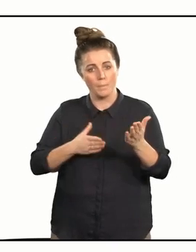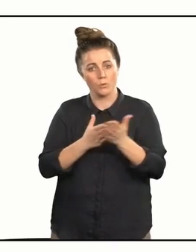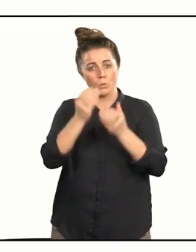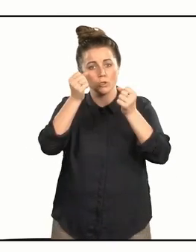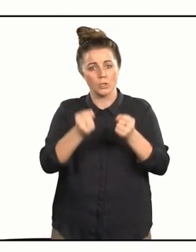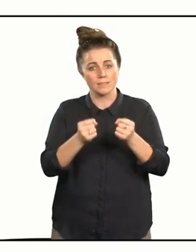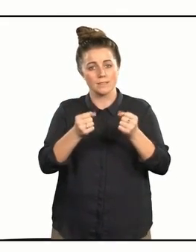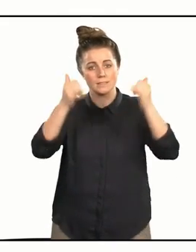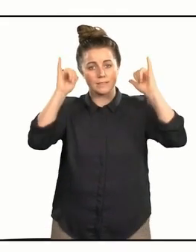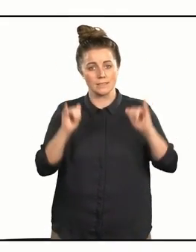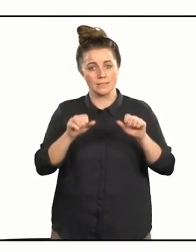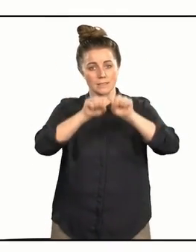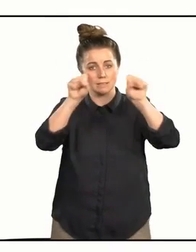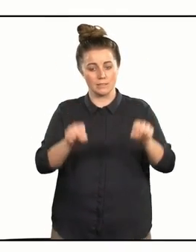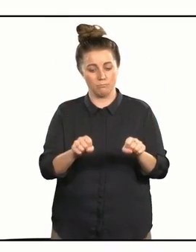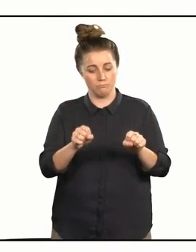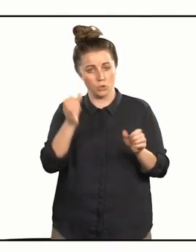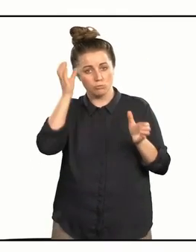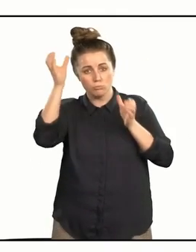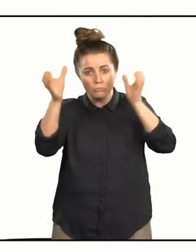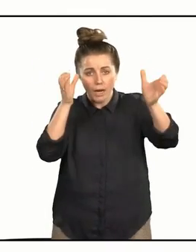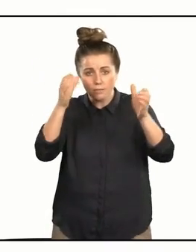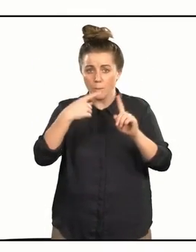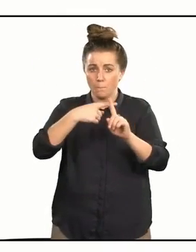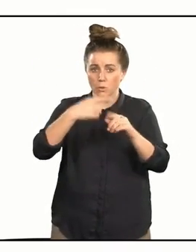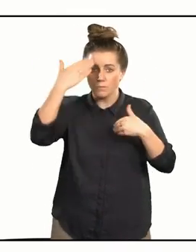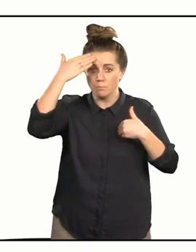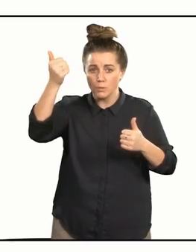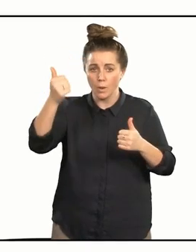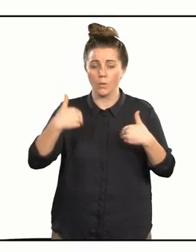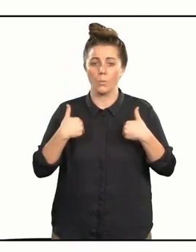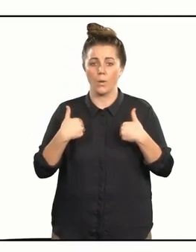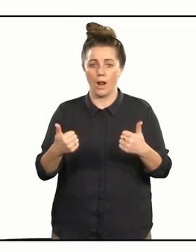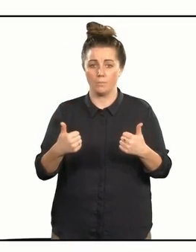by using creativity to build their knowledge, positive mental health and well-being.